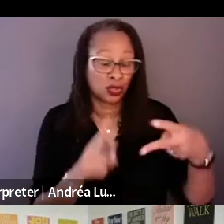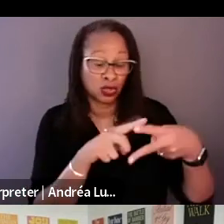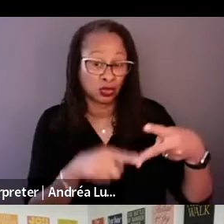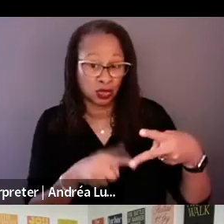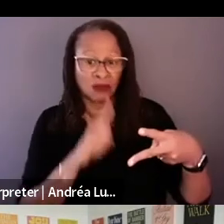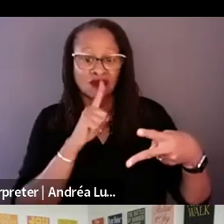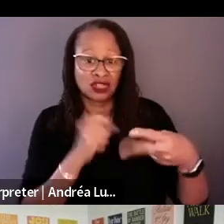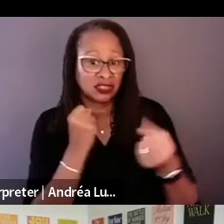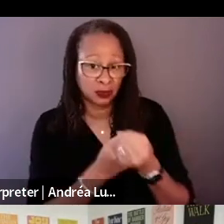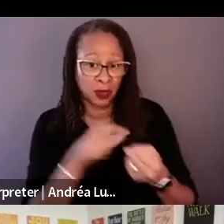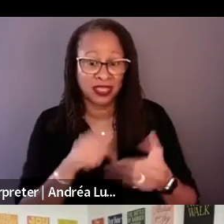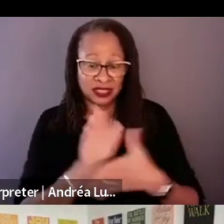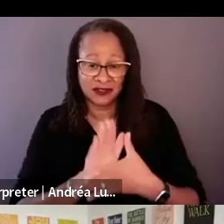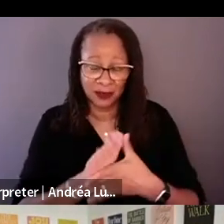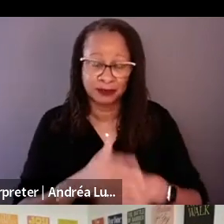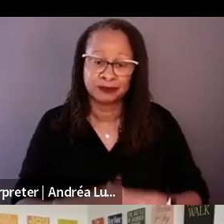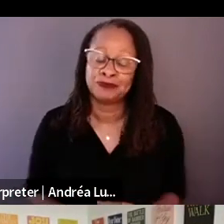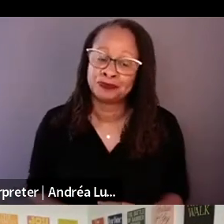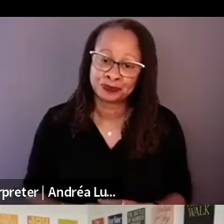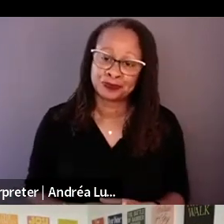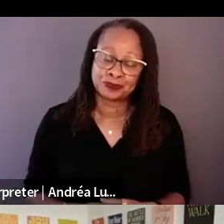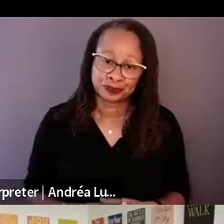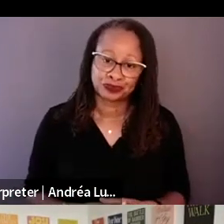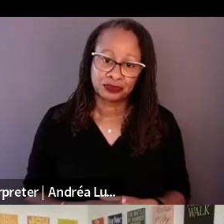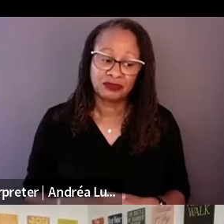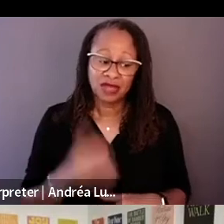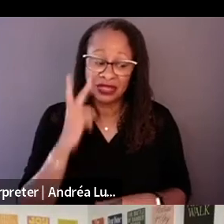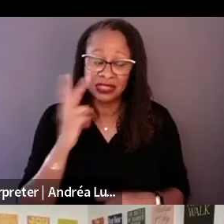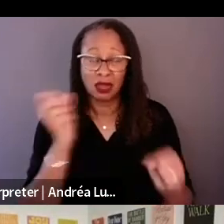It just happened that Charles was a mutual friend, and it was a perfect fit.